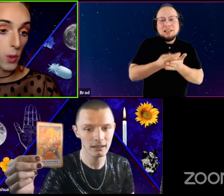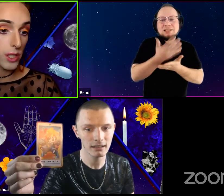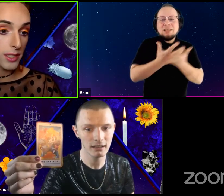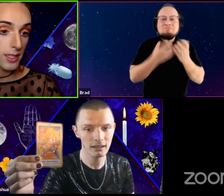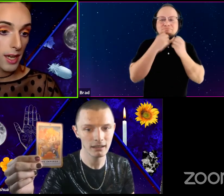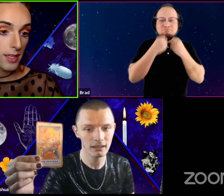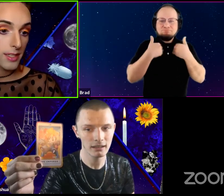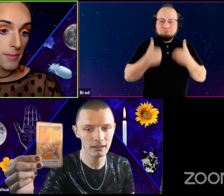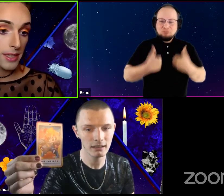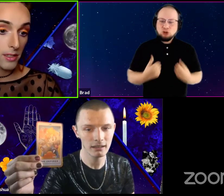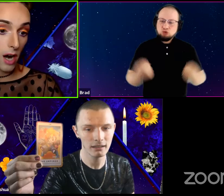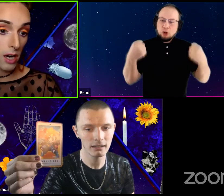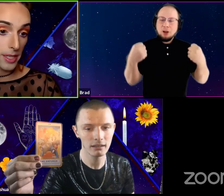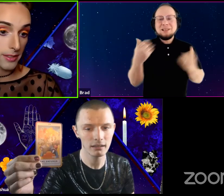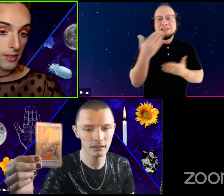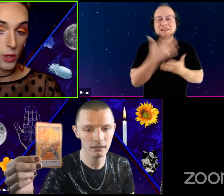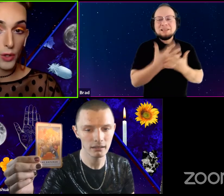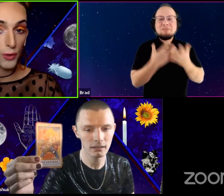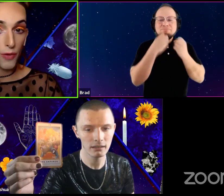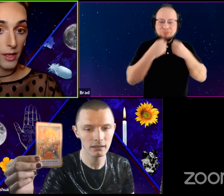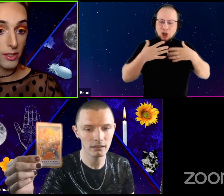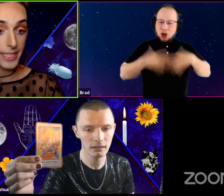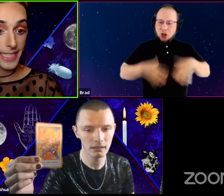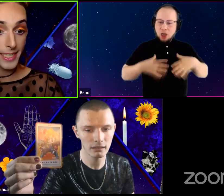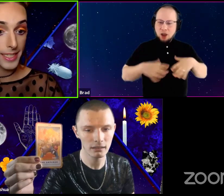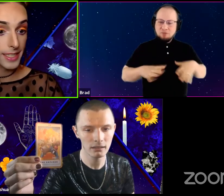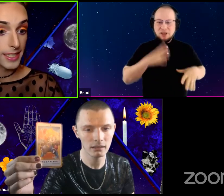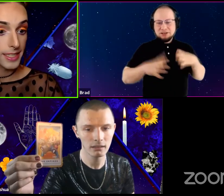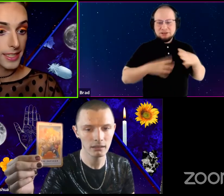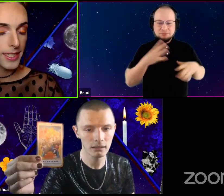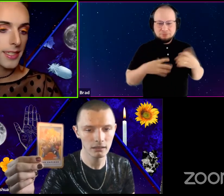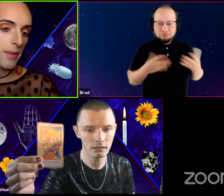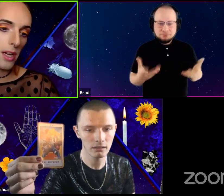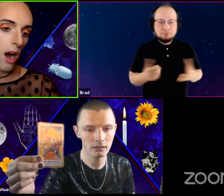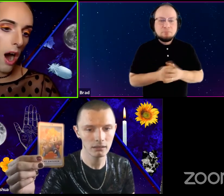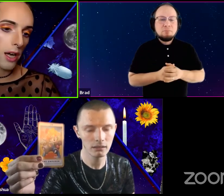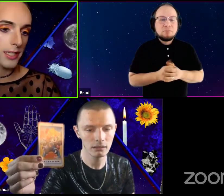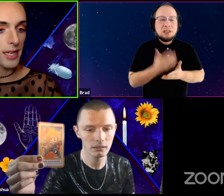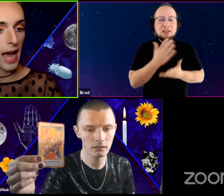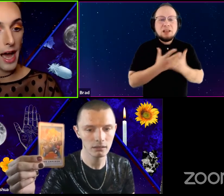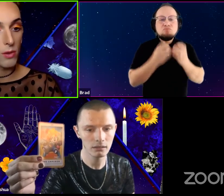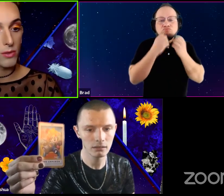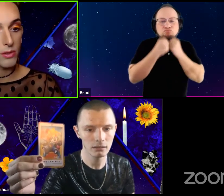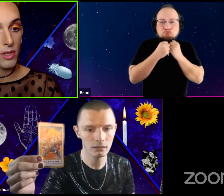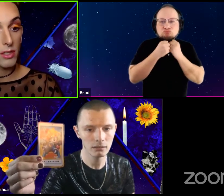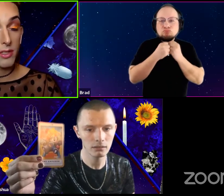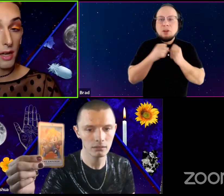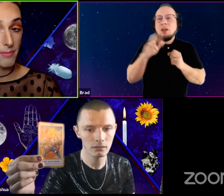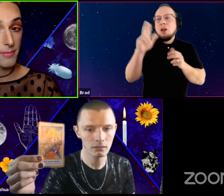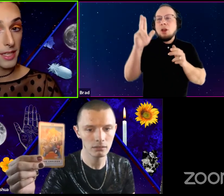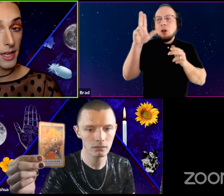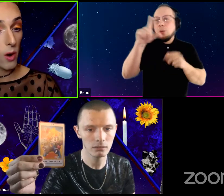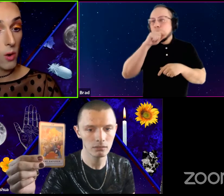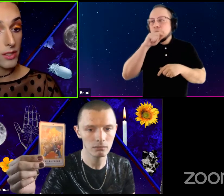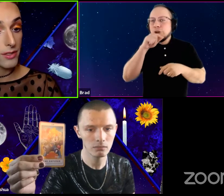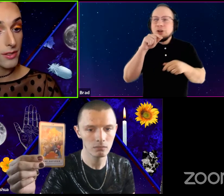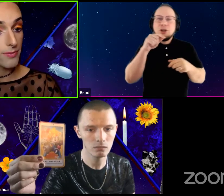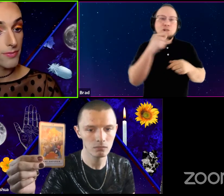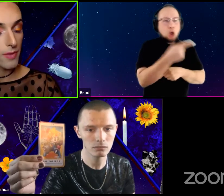some in their garments though, new fangled ill, some in their hawks and hounds, some in their horse.